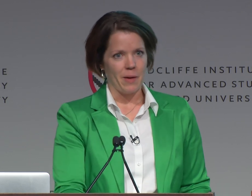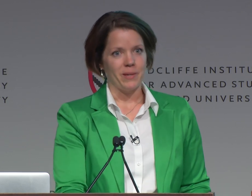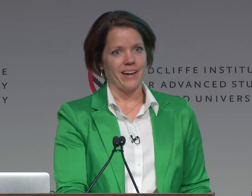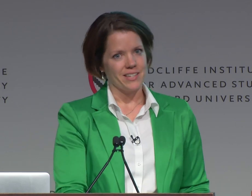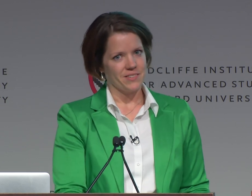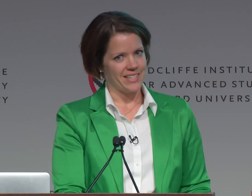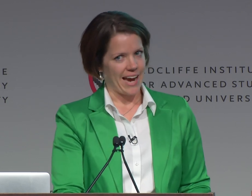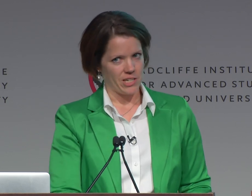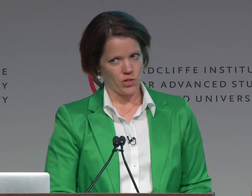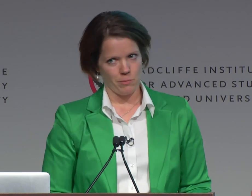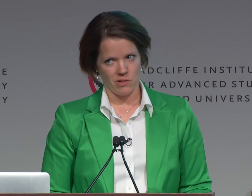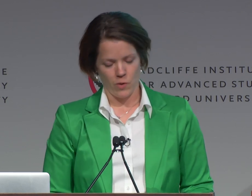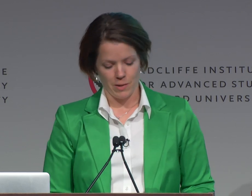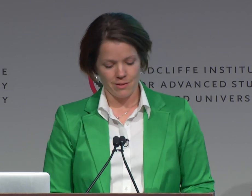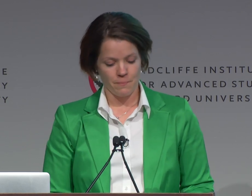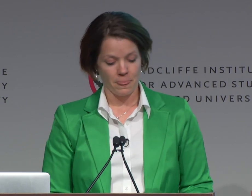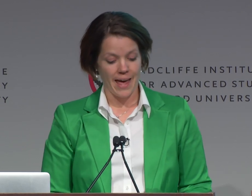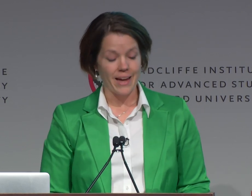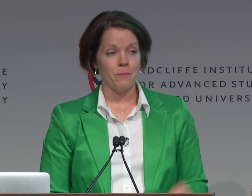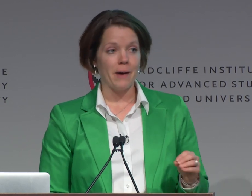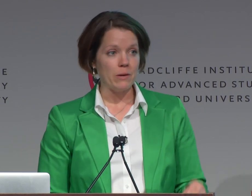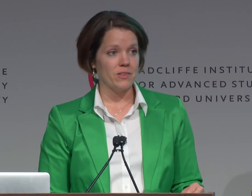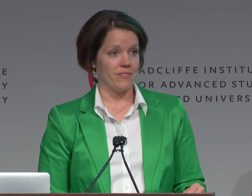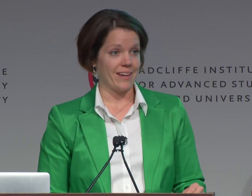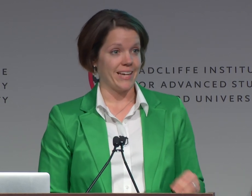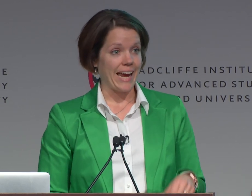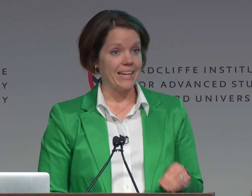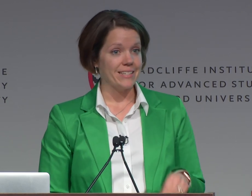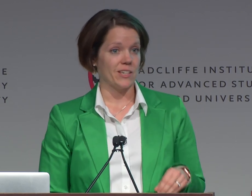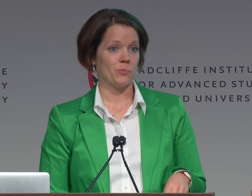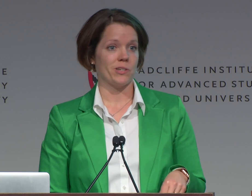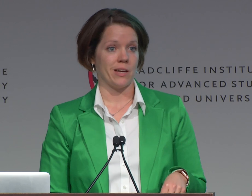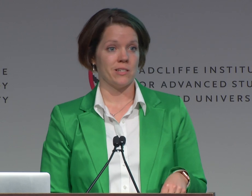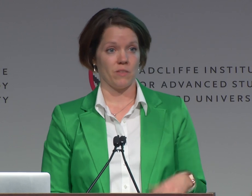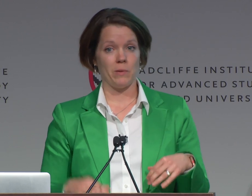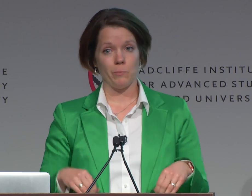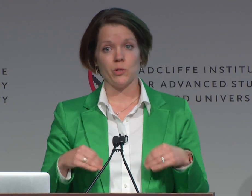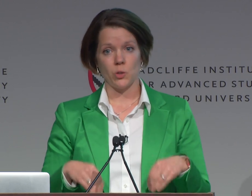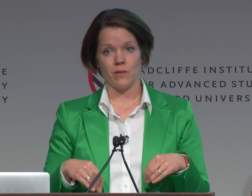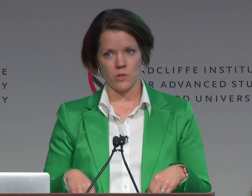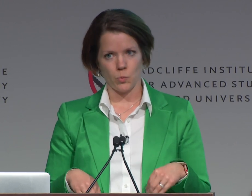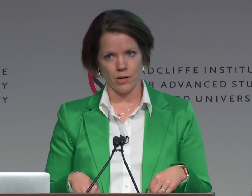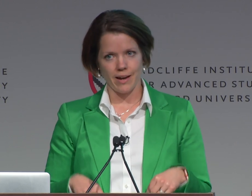that because of society's treatment of women, combined with the fact that 86% of the people doing this work